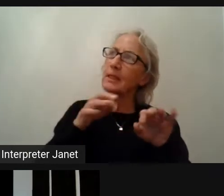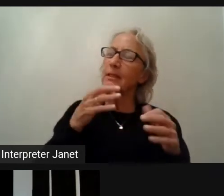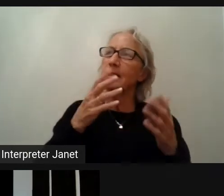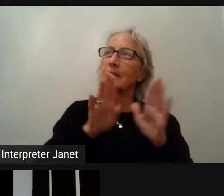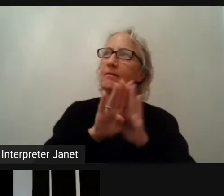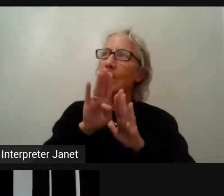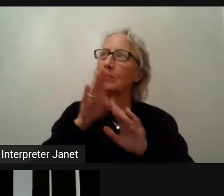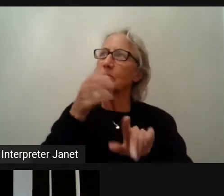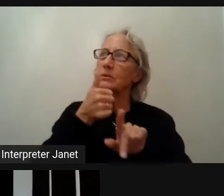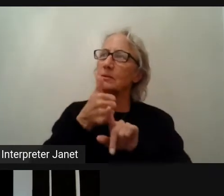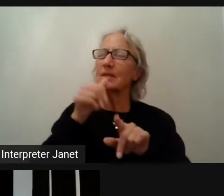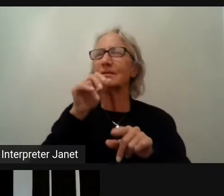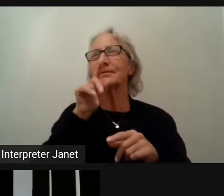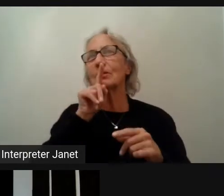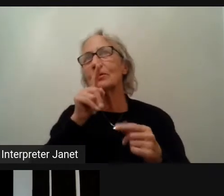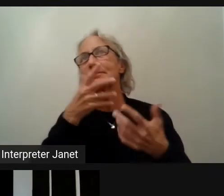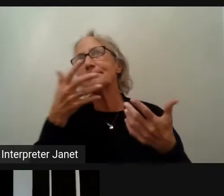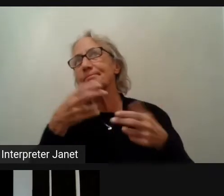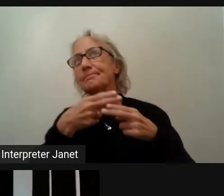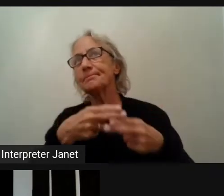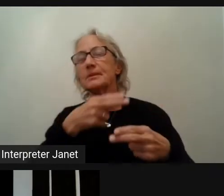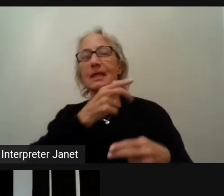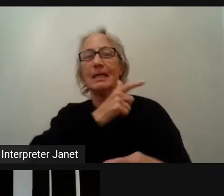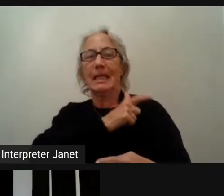I know this from experience because that's why I got